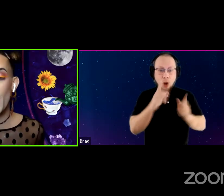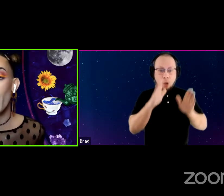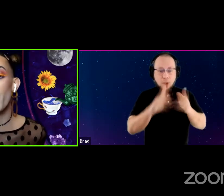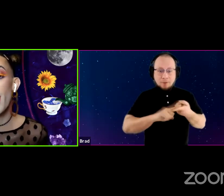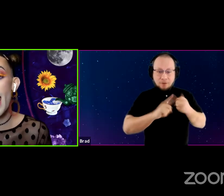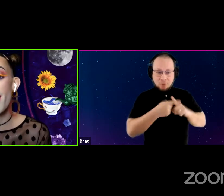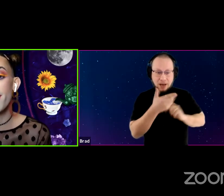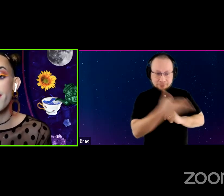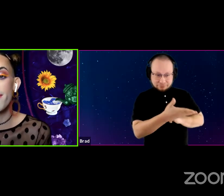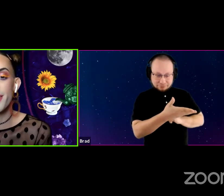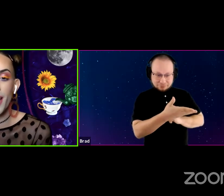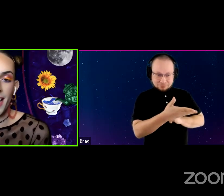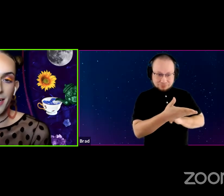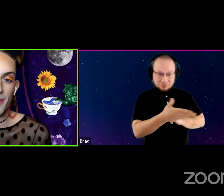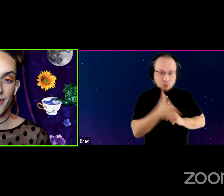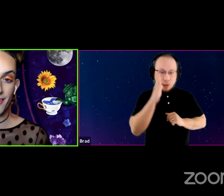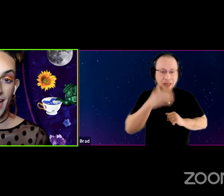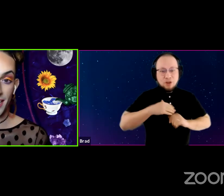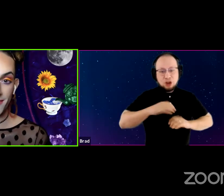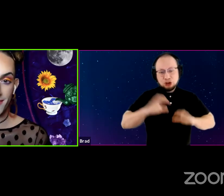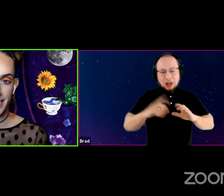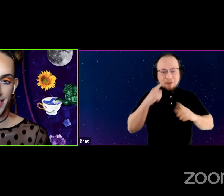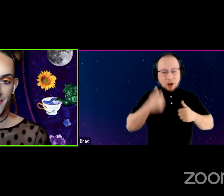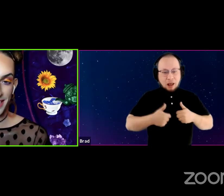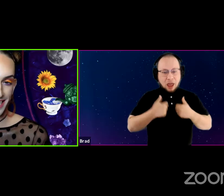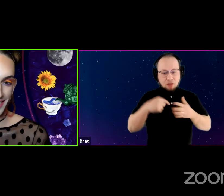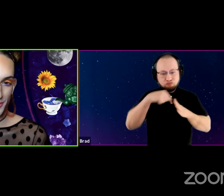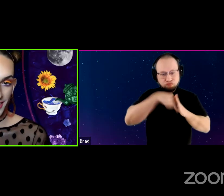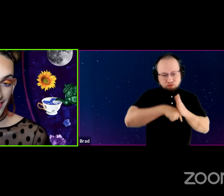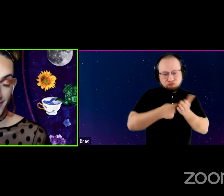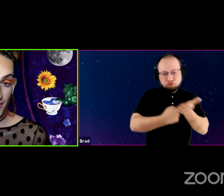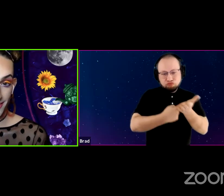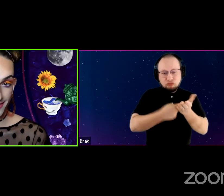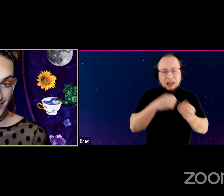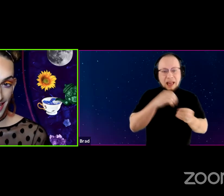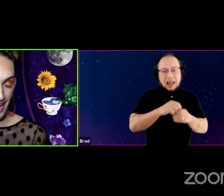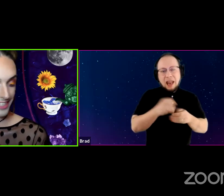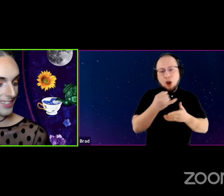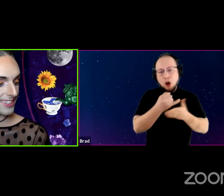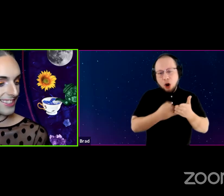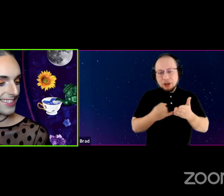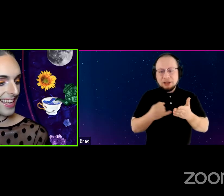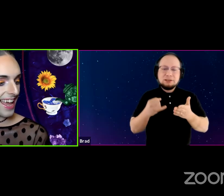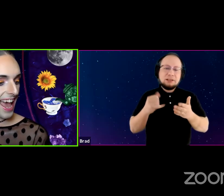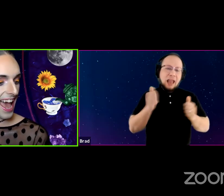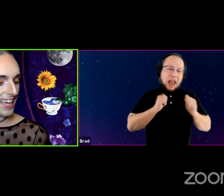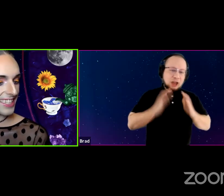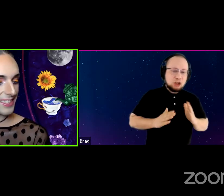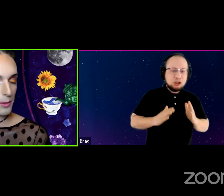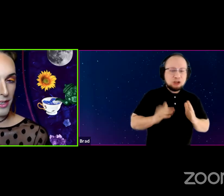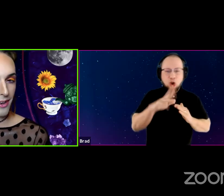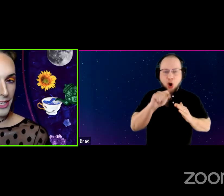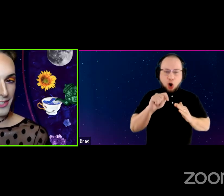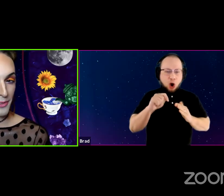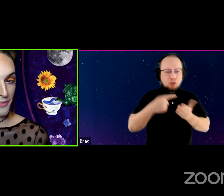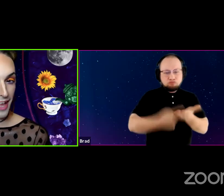We're going to have a chat about our lives in the industry as artists and actors, and we're going to reflect